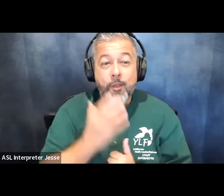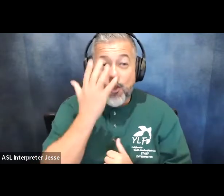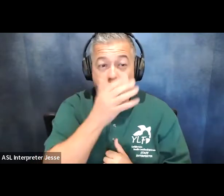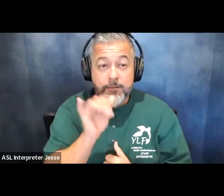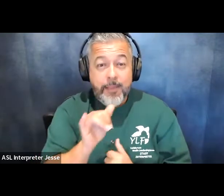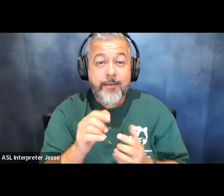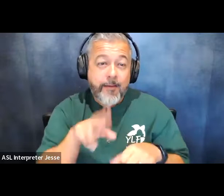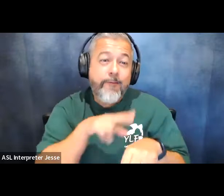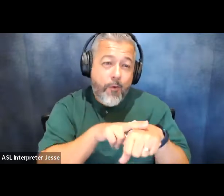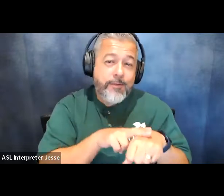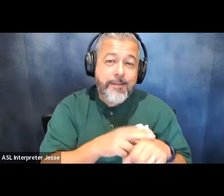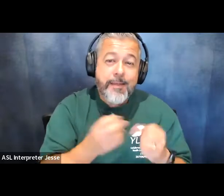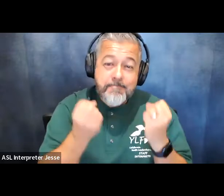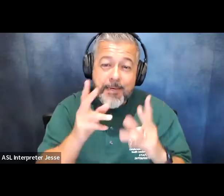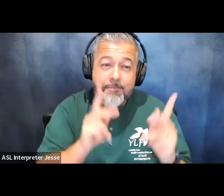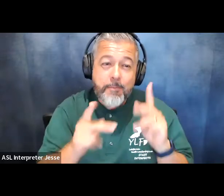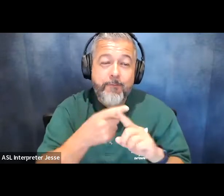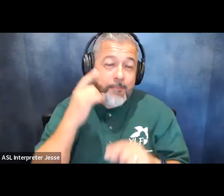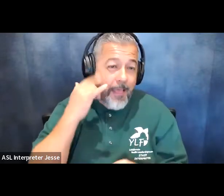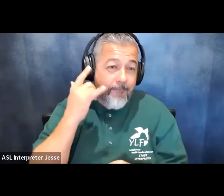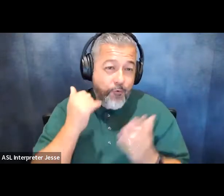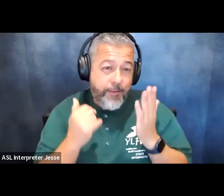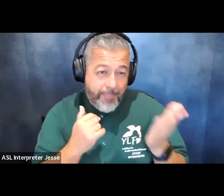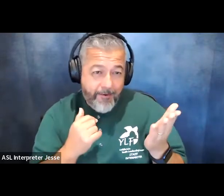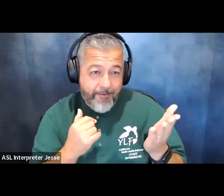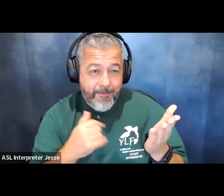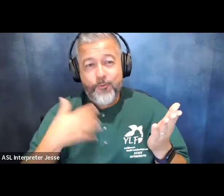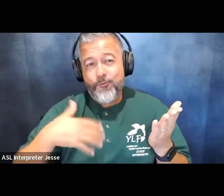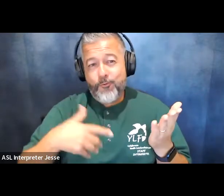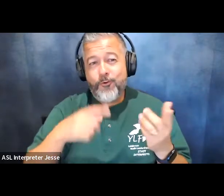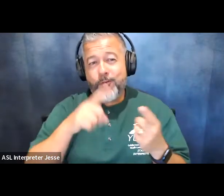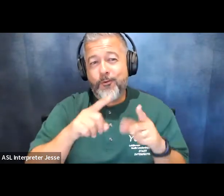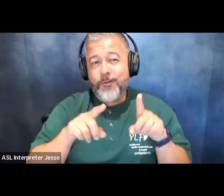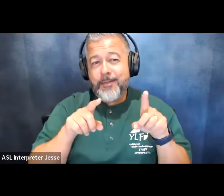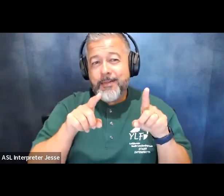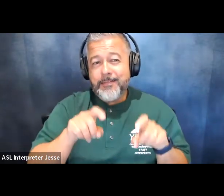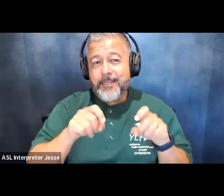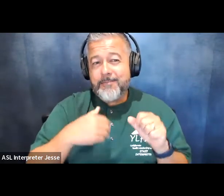course quite a few people from california oh gosh you guys are going to test my my knowledge here